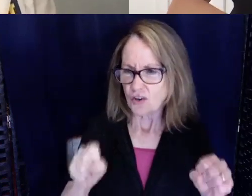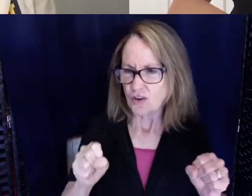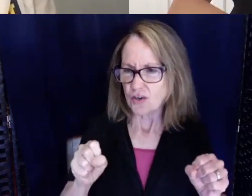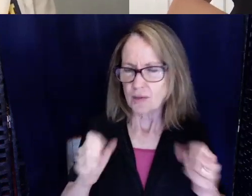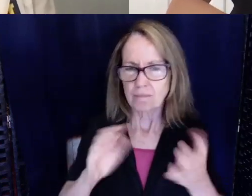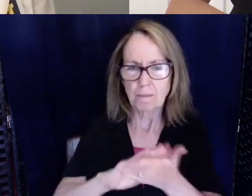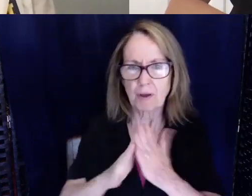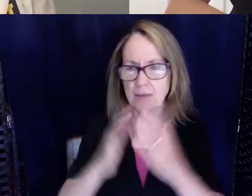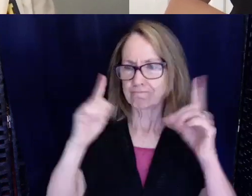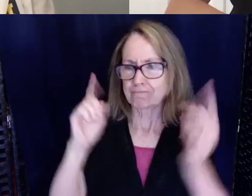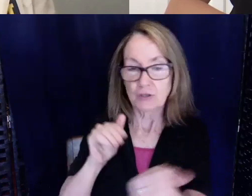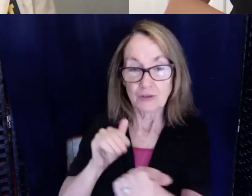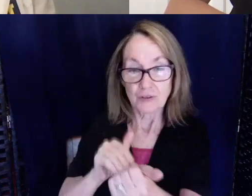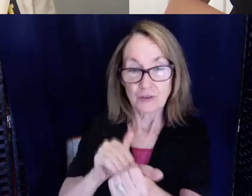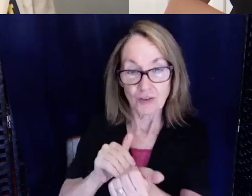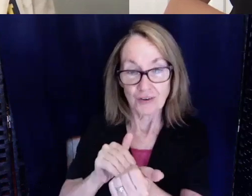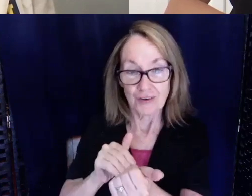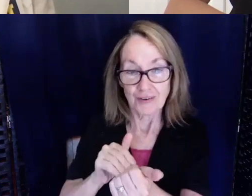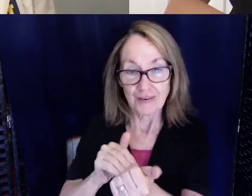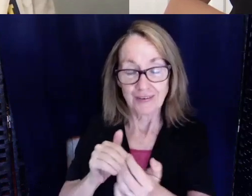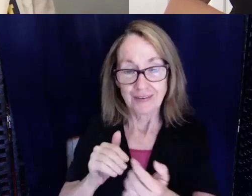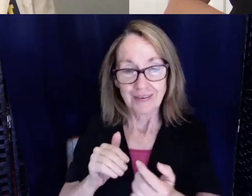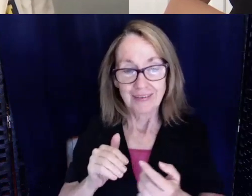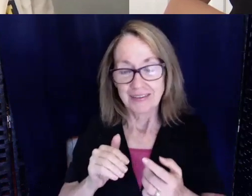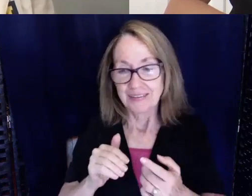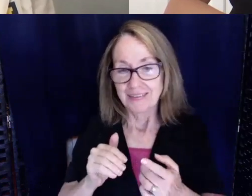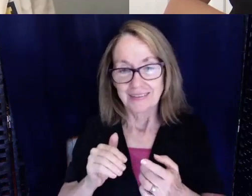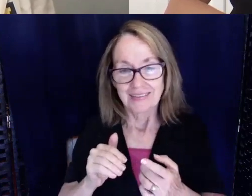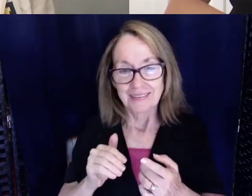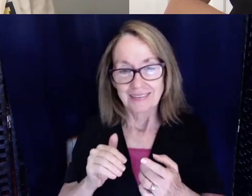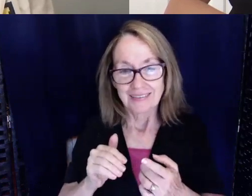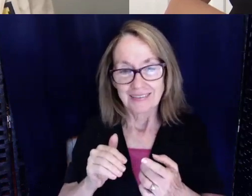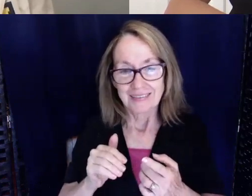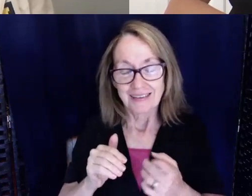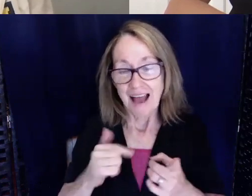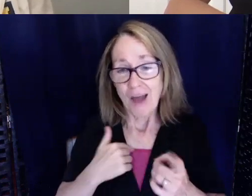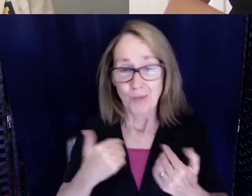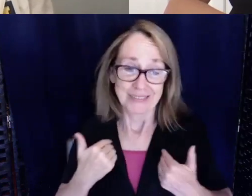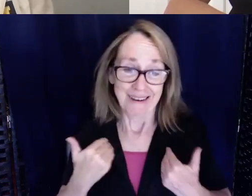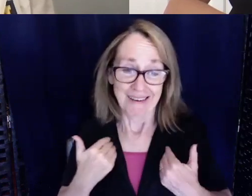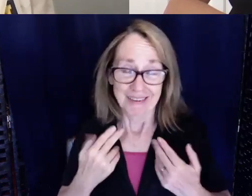I was just very young and naive and hurt at that time and